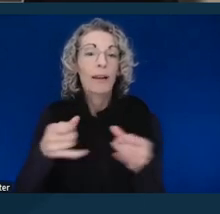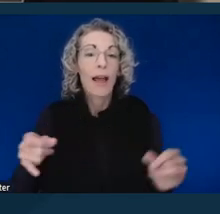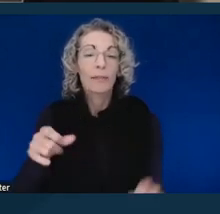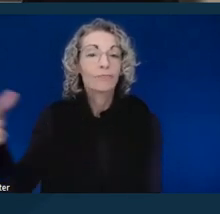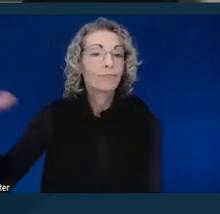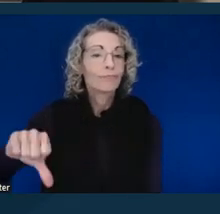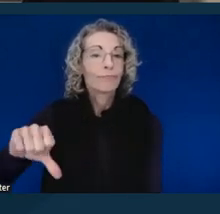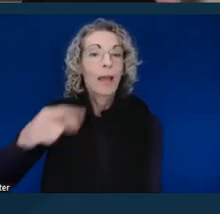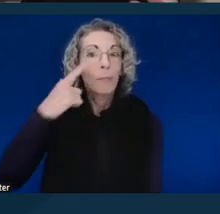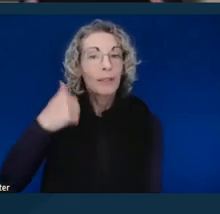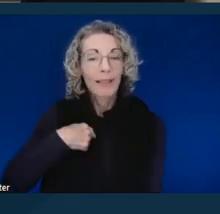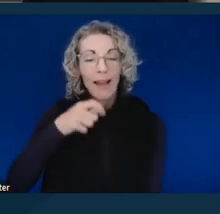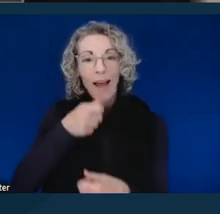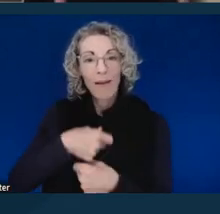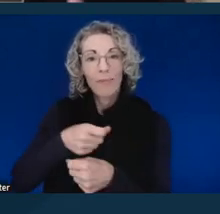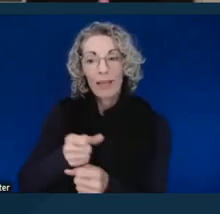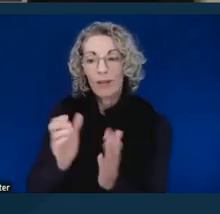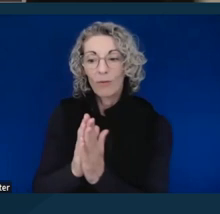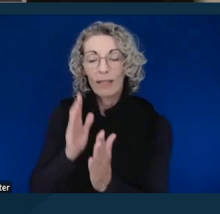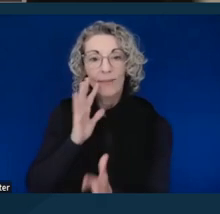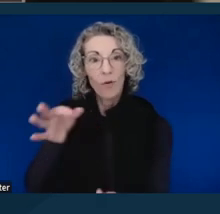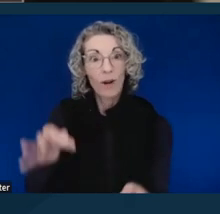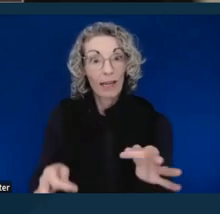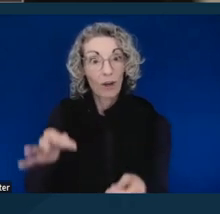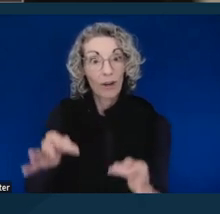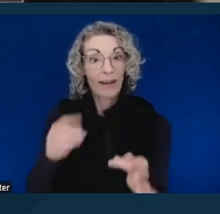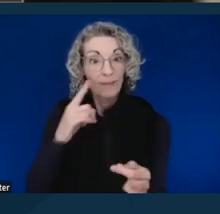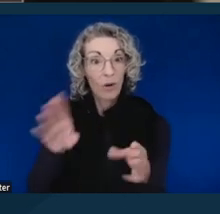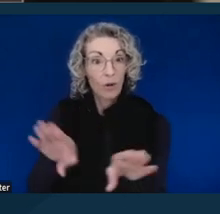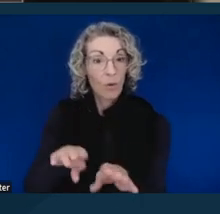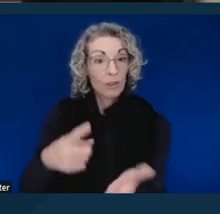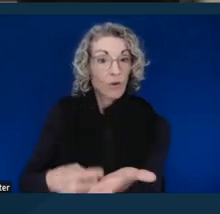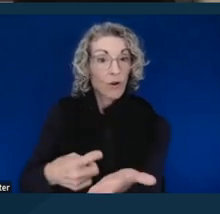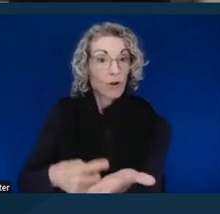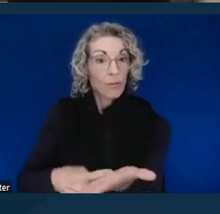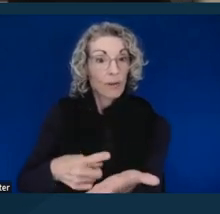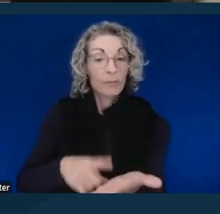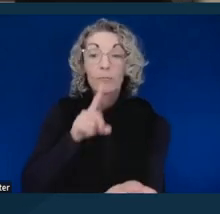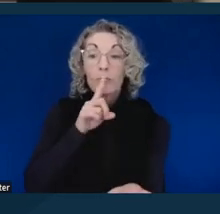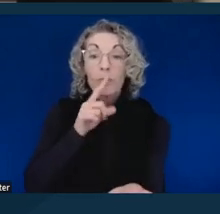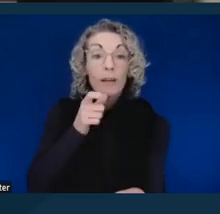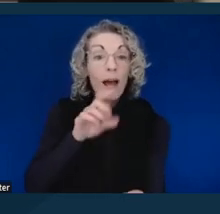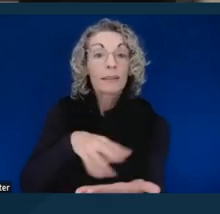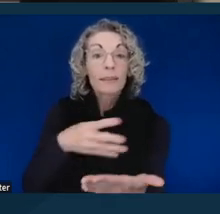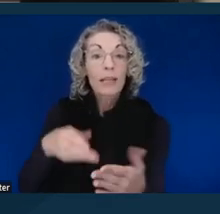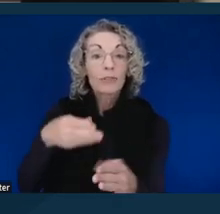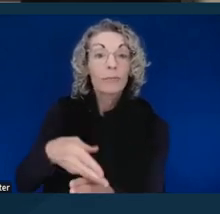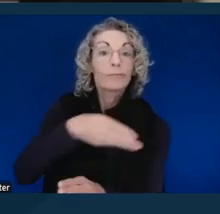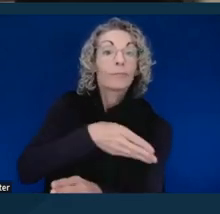for a hearing or a closing argument that had not been scheduled five days in advance.